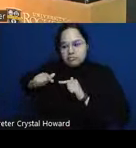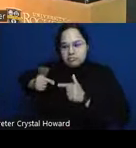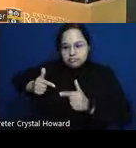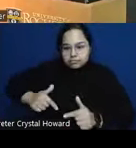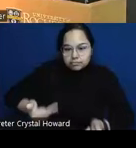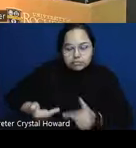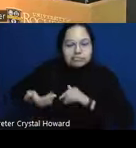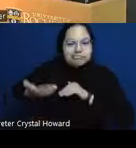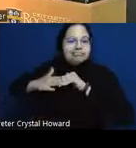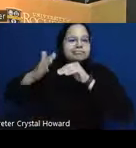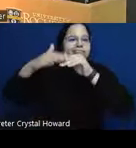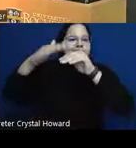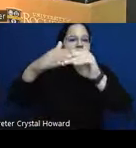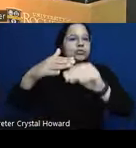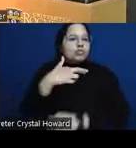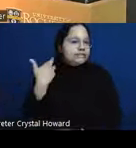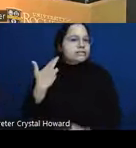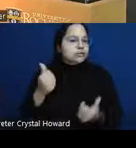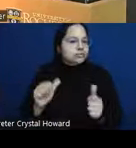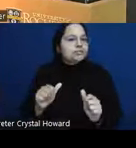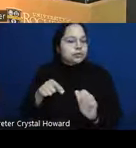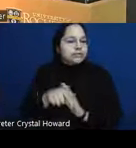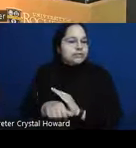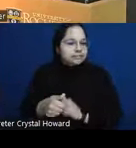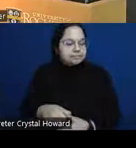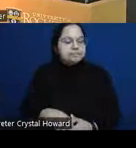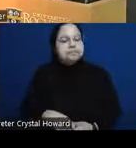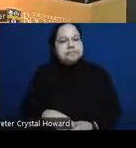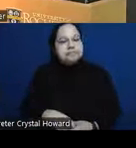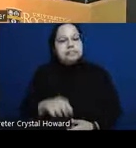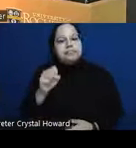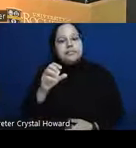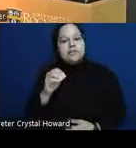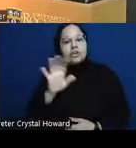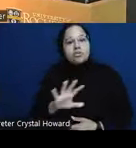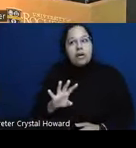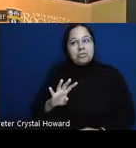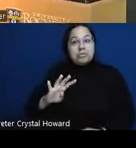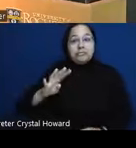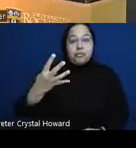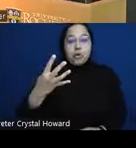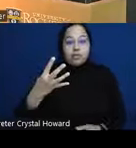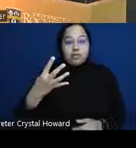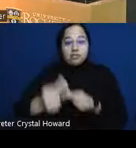or fourth generation among Hispanic Latinos the risk has increased about three to four times um